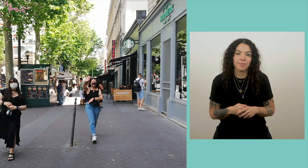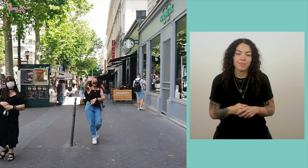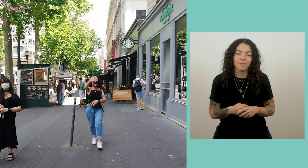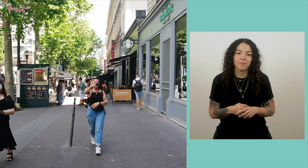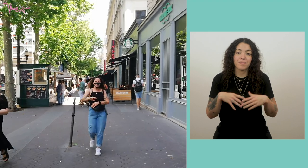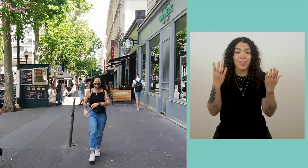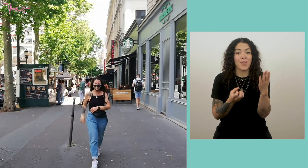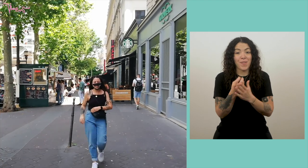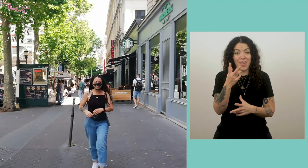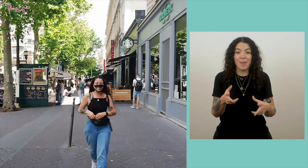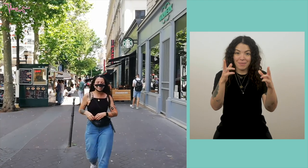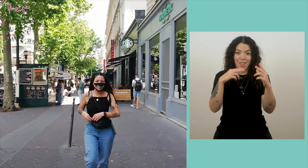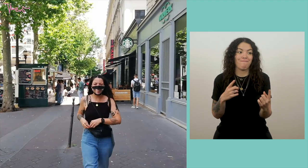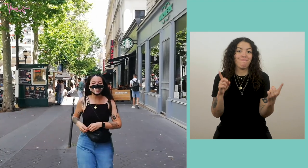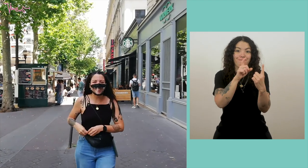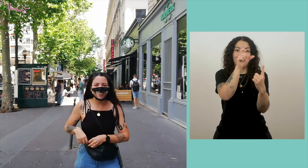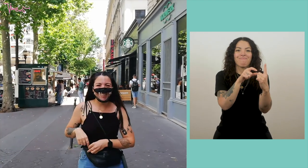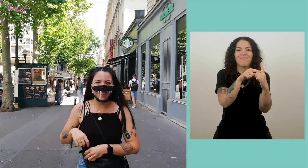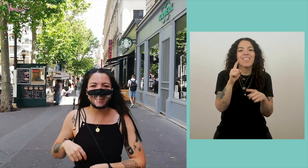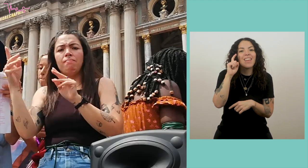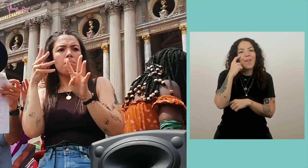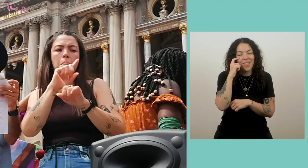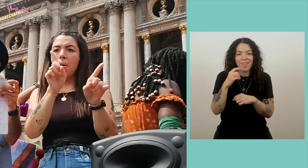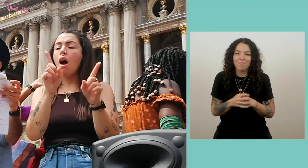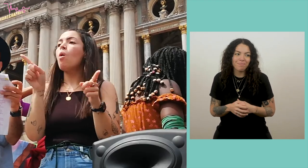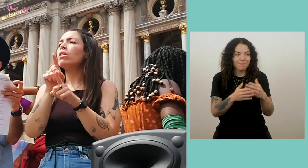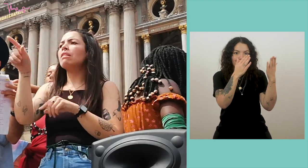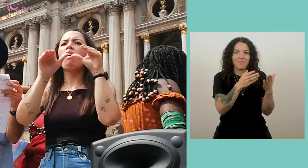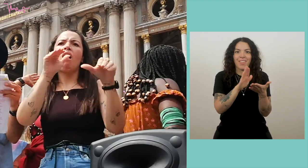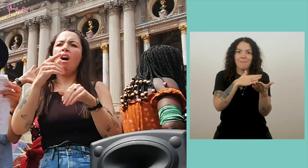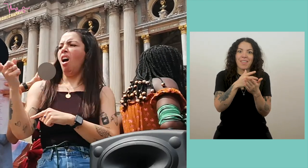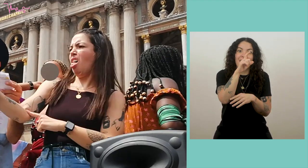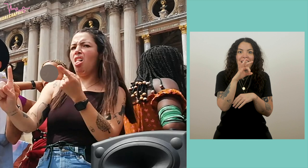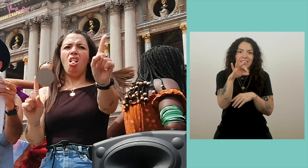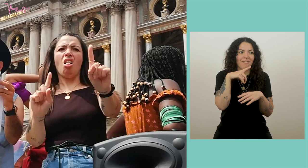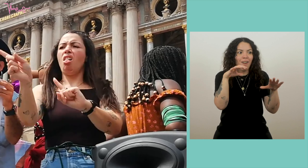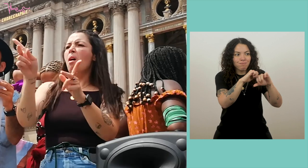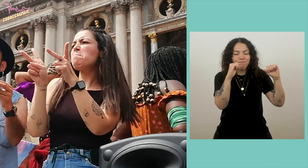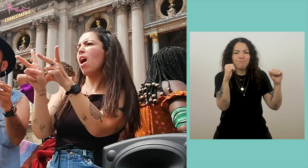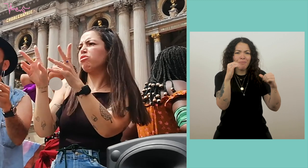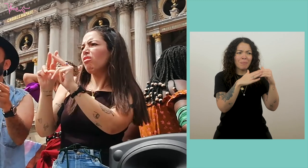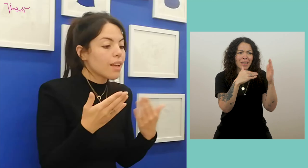For this new episode, I found Elodia. In order to understand the plurality of his work as an interpreter in LSF.